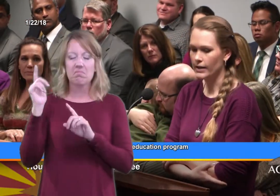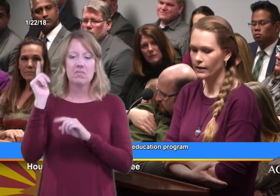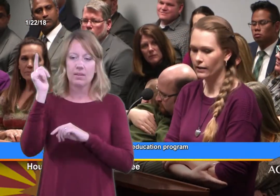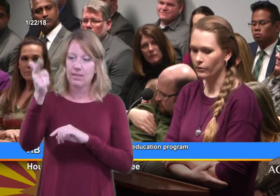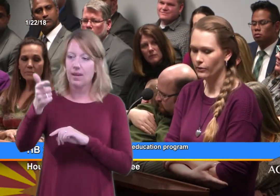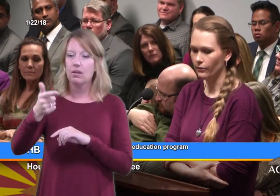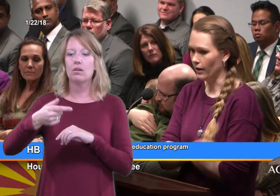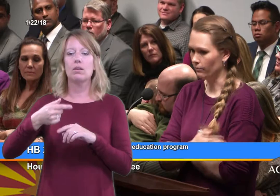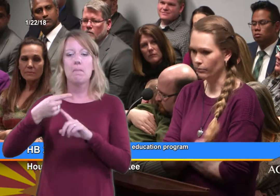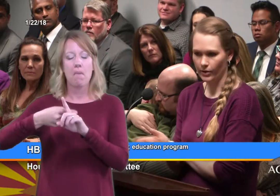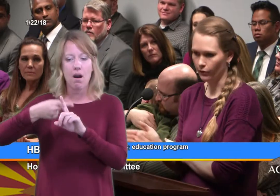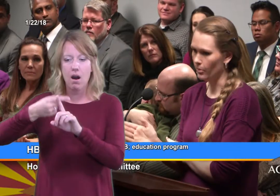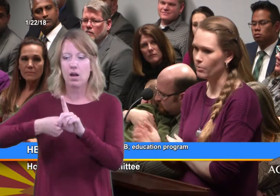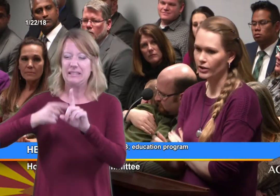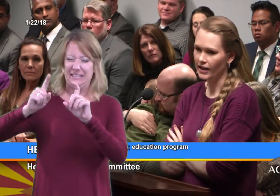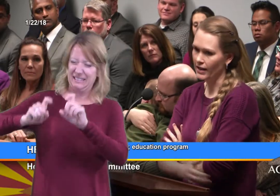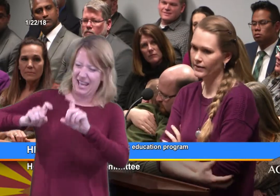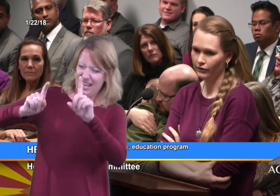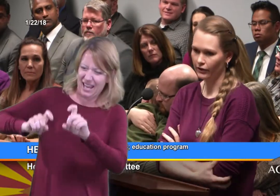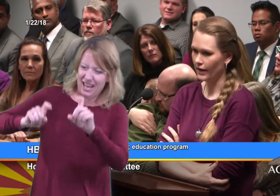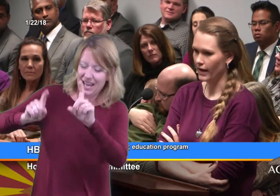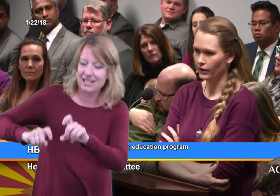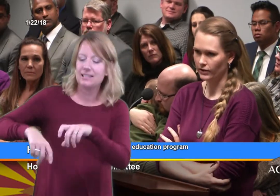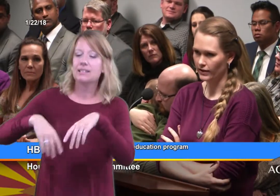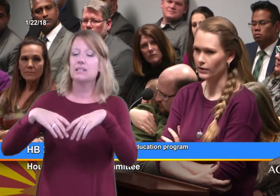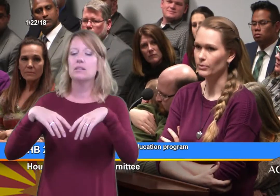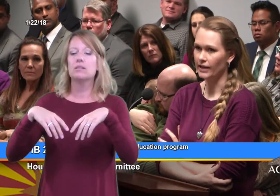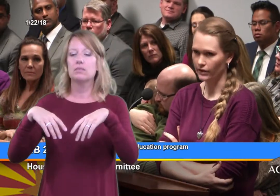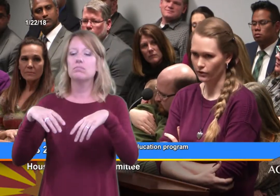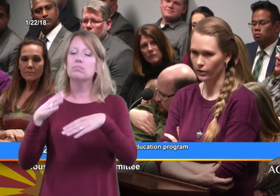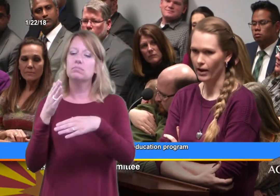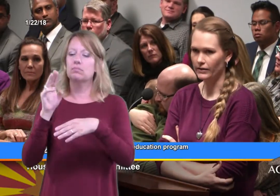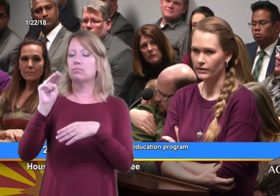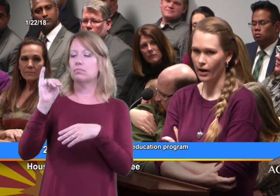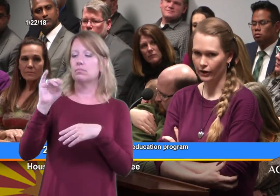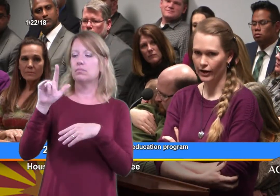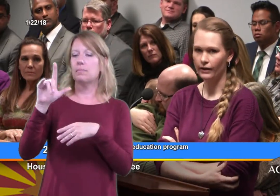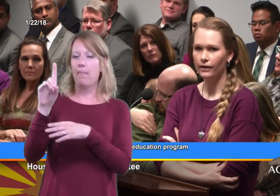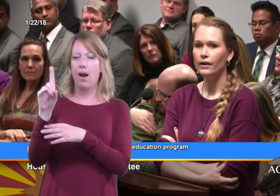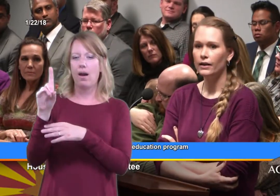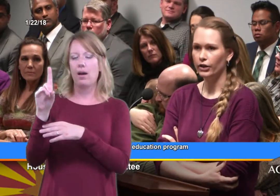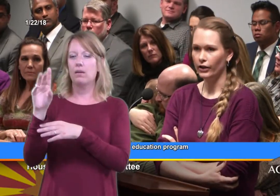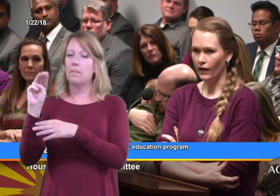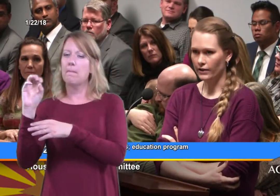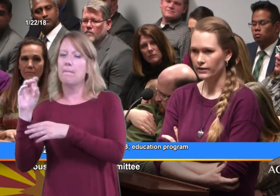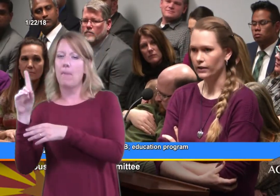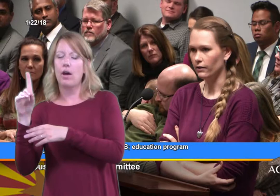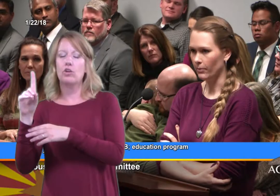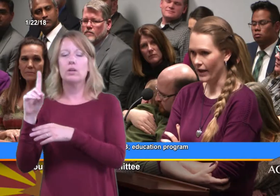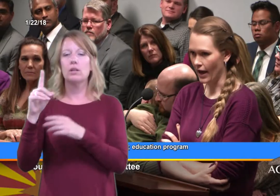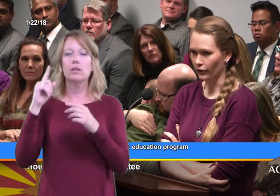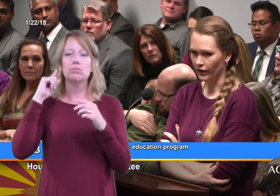and he went through many more tests after that diagnosis, and was diagnosed with mild to moderate hearing loss bilaterally.